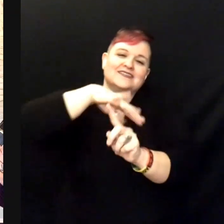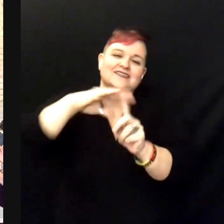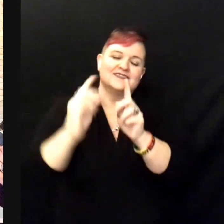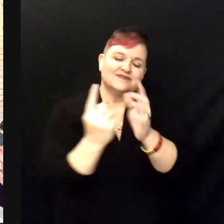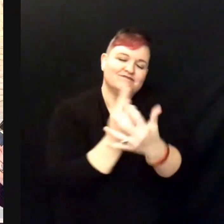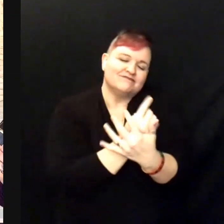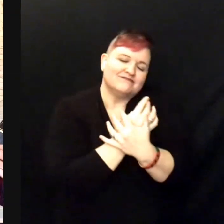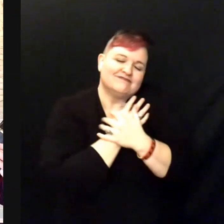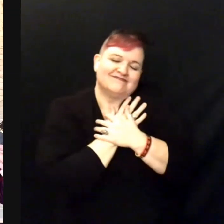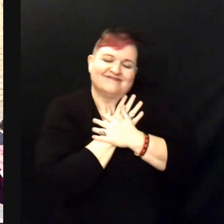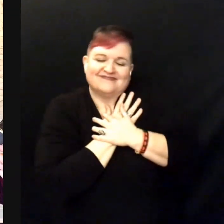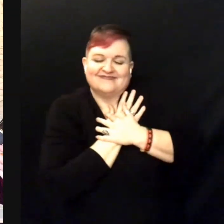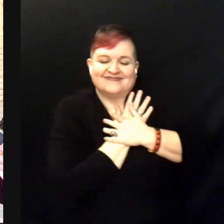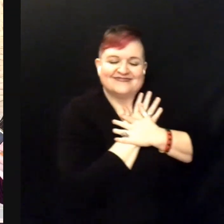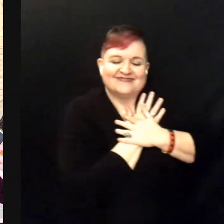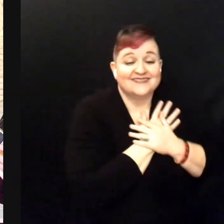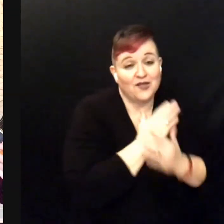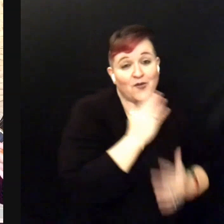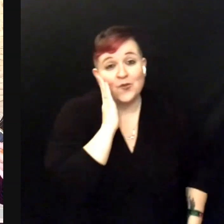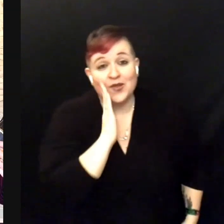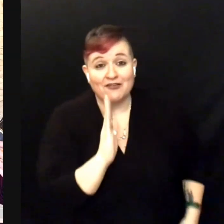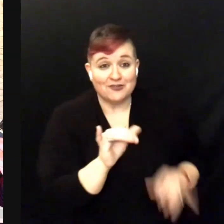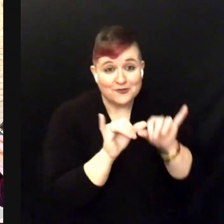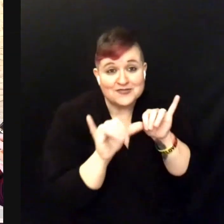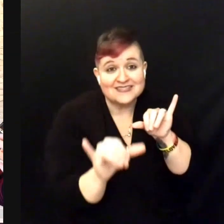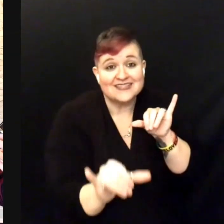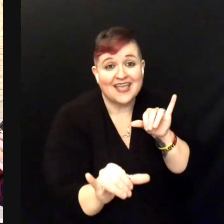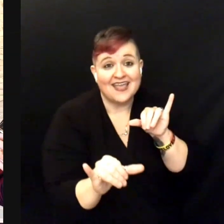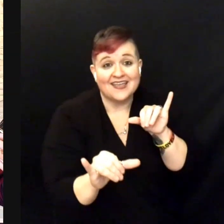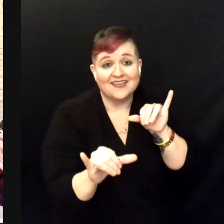But will you stay I don’t know